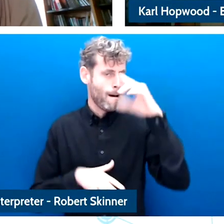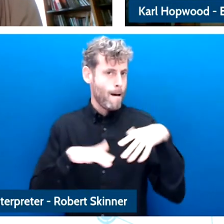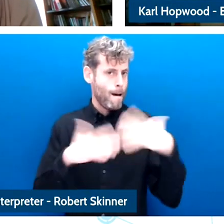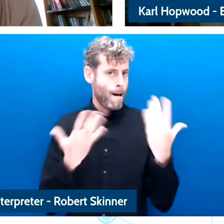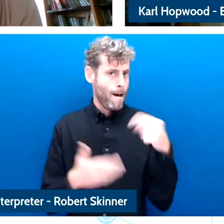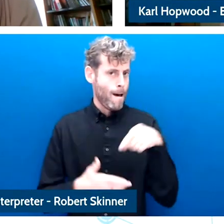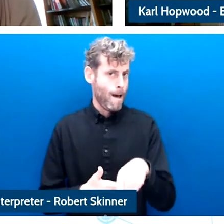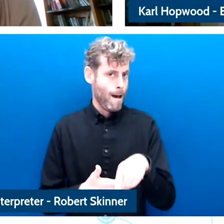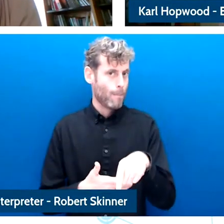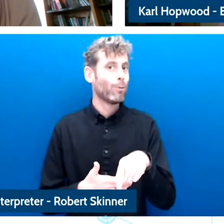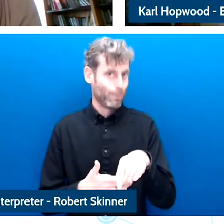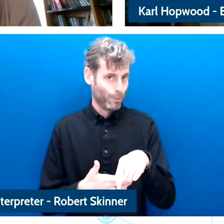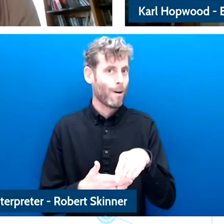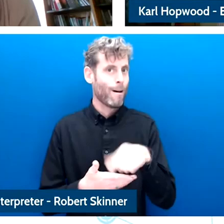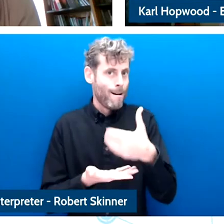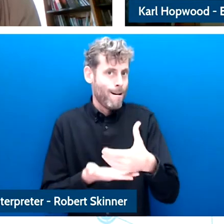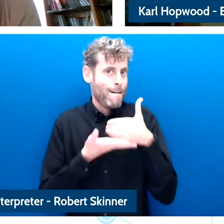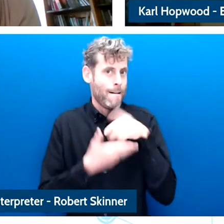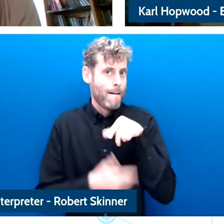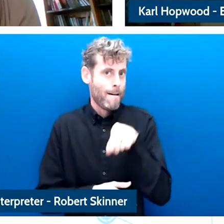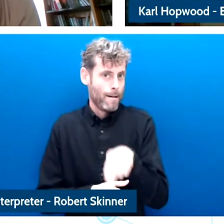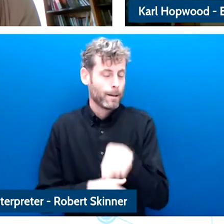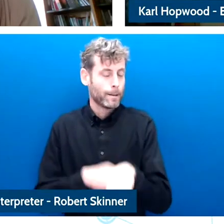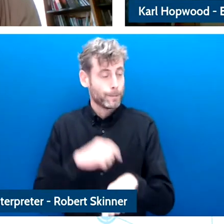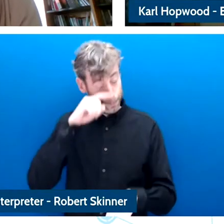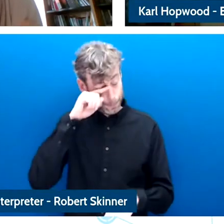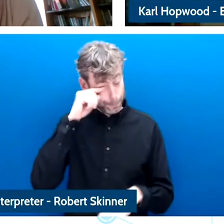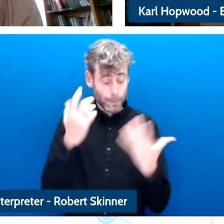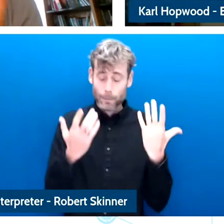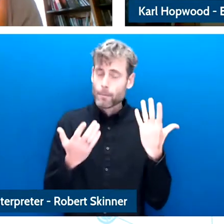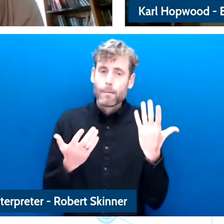think it's extremely difficult to observe and follow and understand what